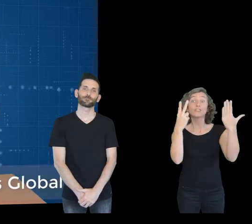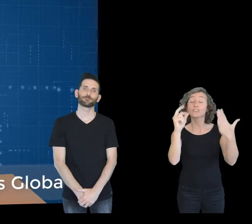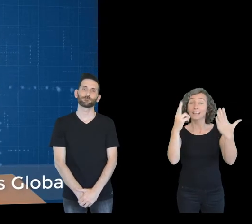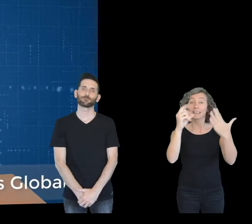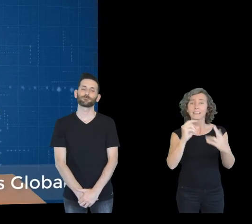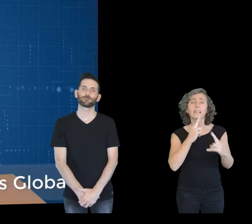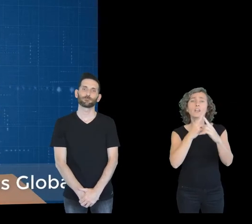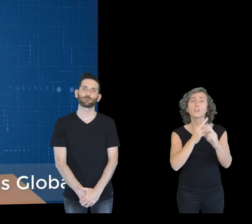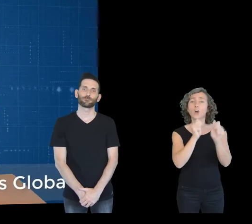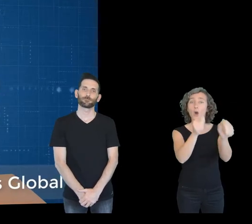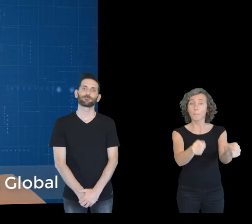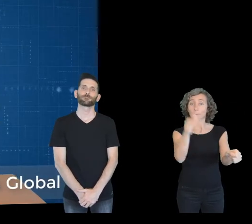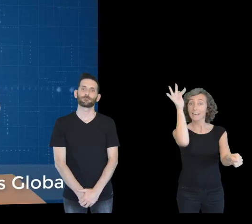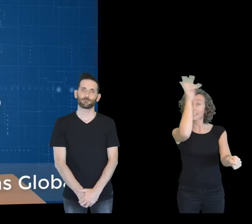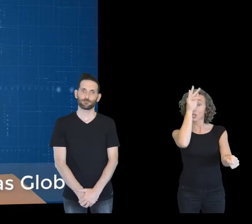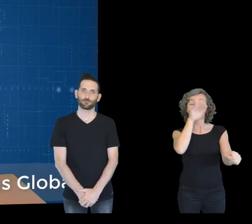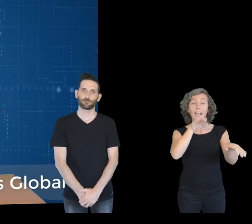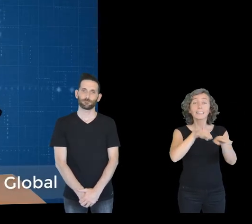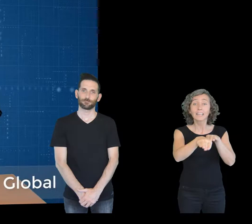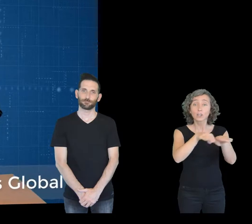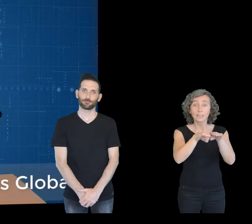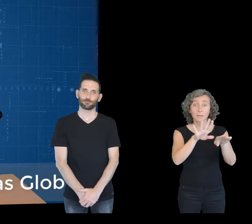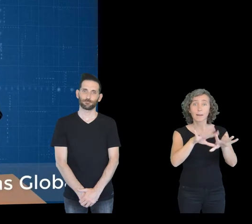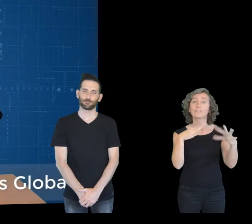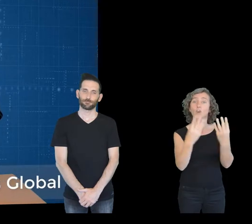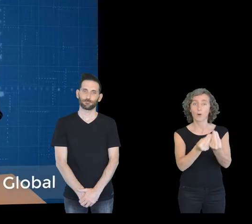and called Global Plates Tectonic Theory.